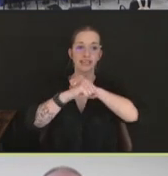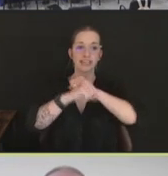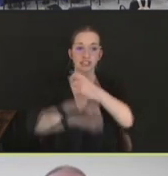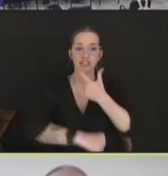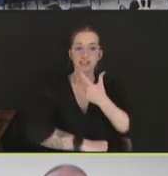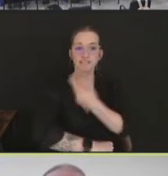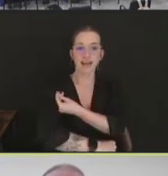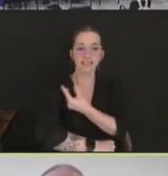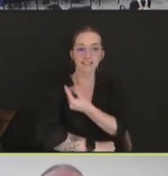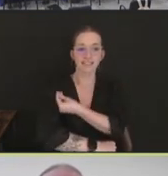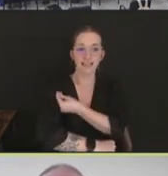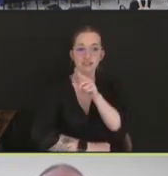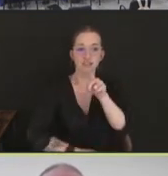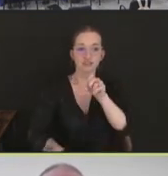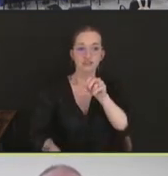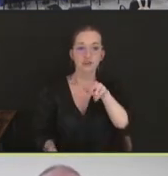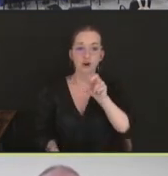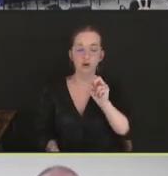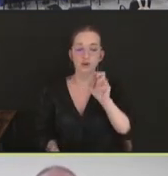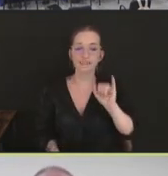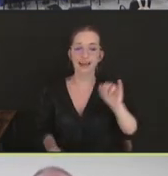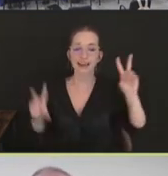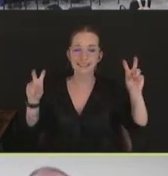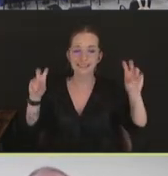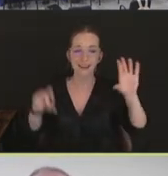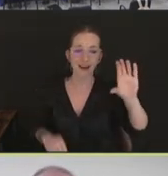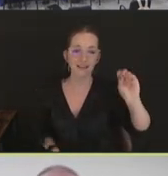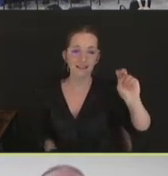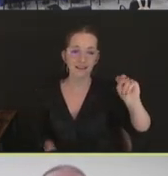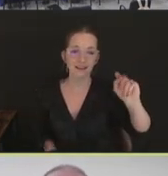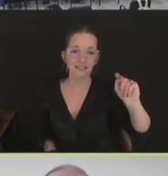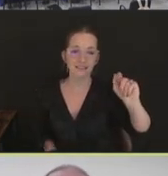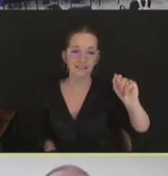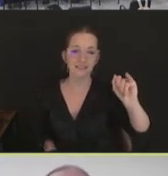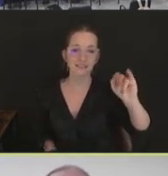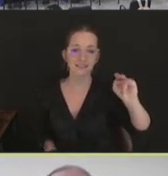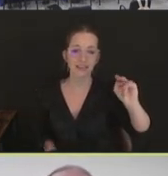of as the containment vaccination zone. This is a ring around the infected premises,